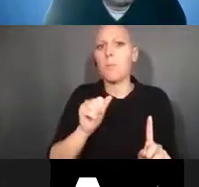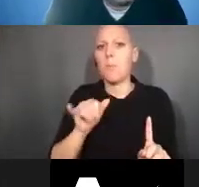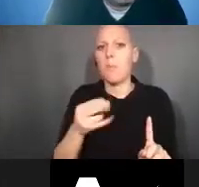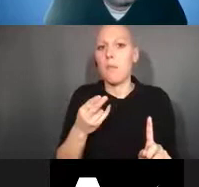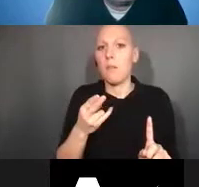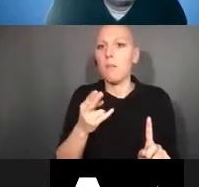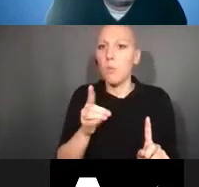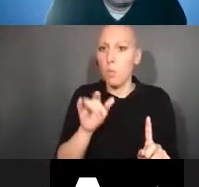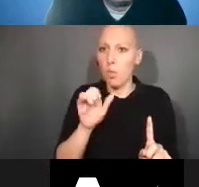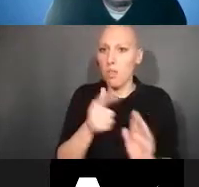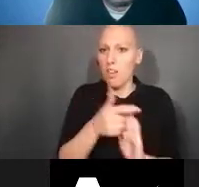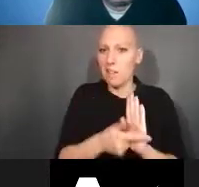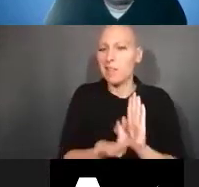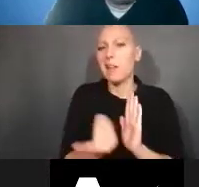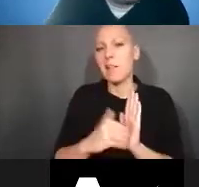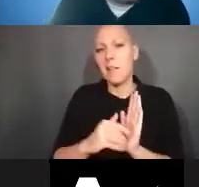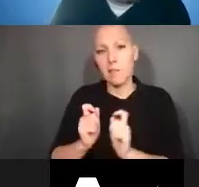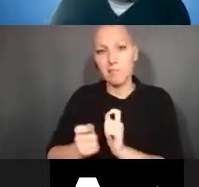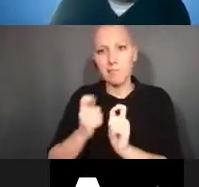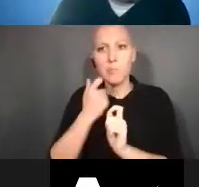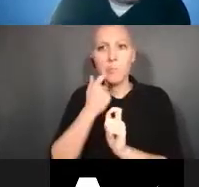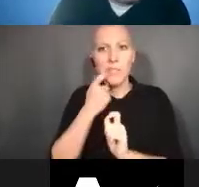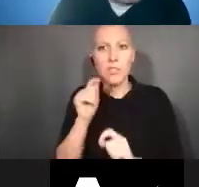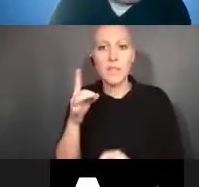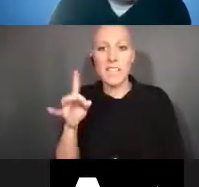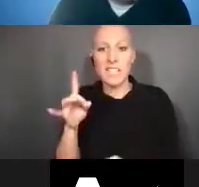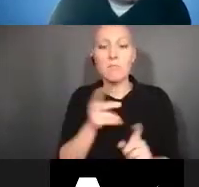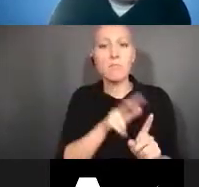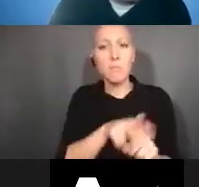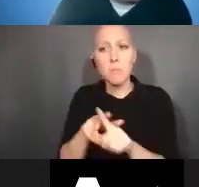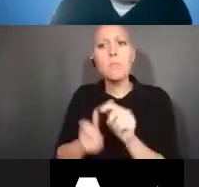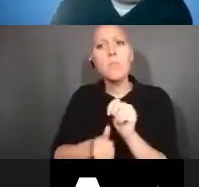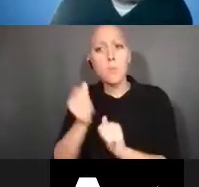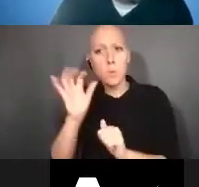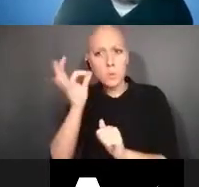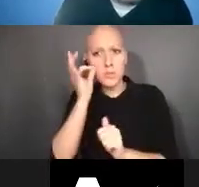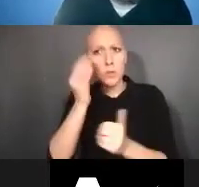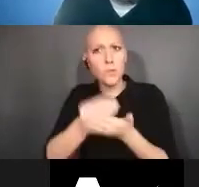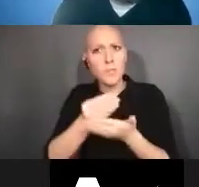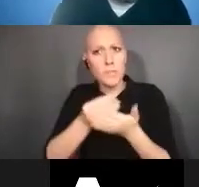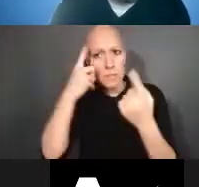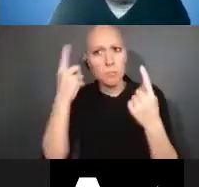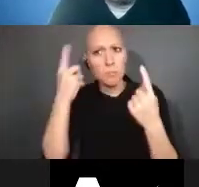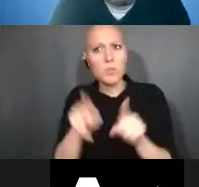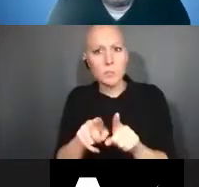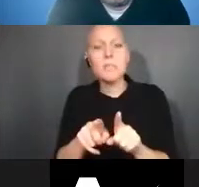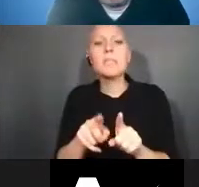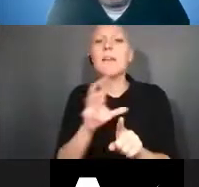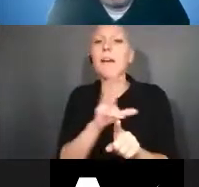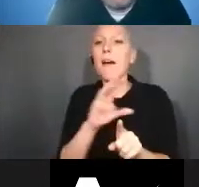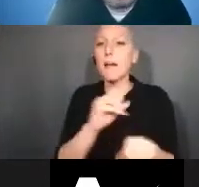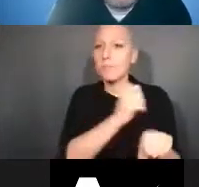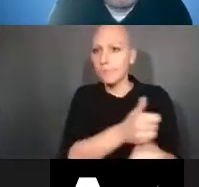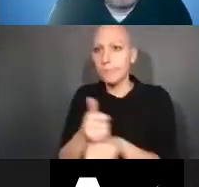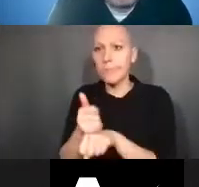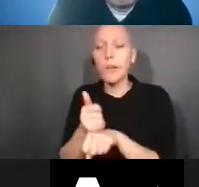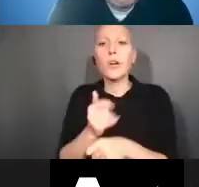It applies to most federal funding agreements and it sets forth the rights and responsibilities of you, the granteed contractors,